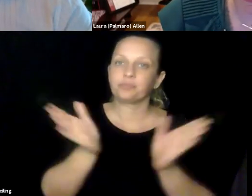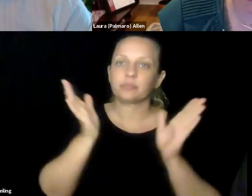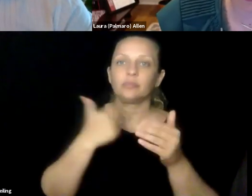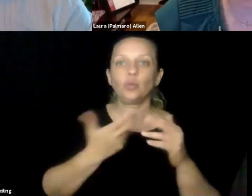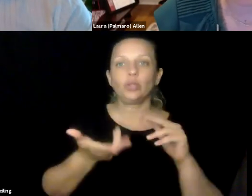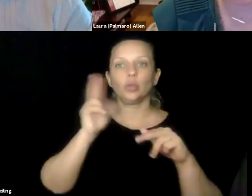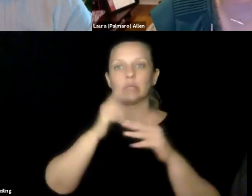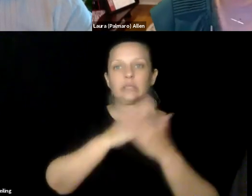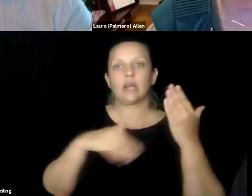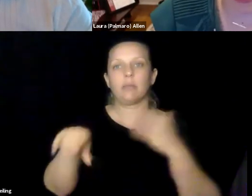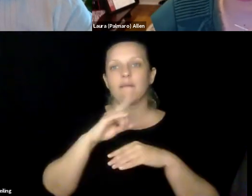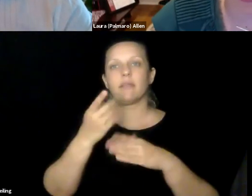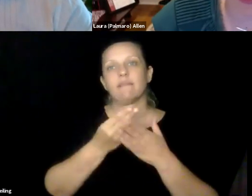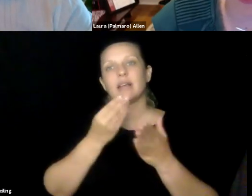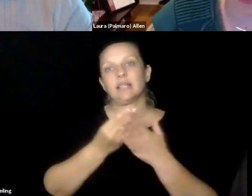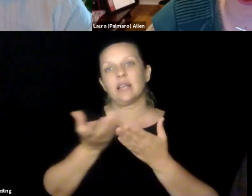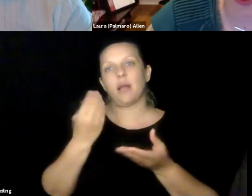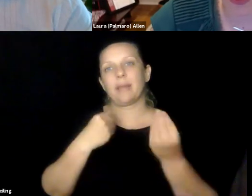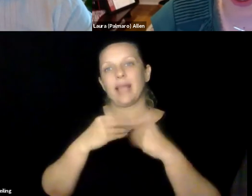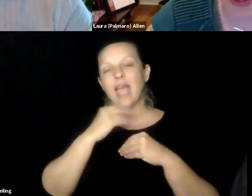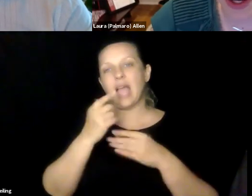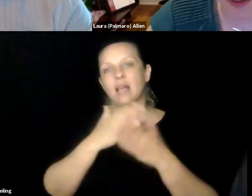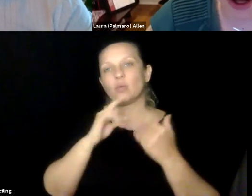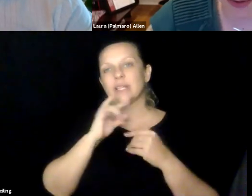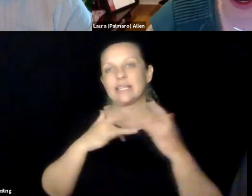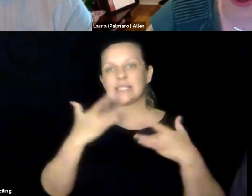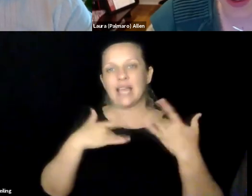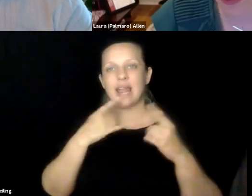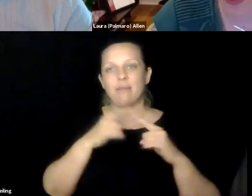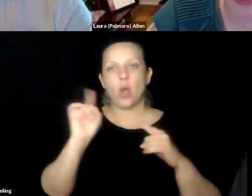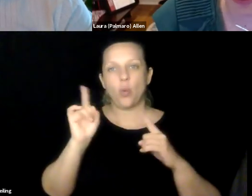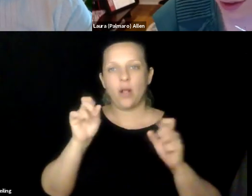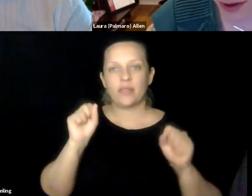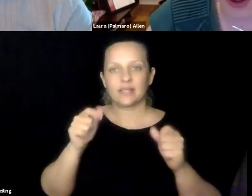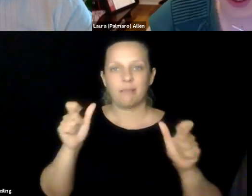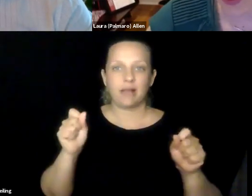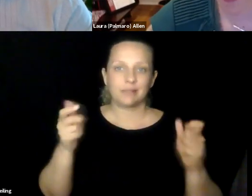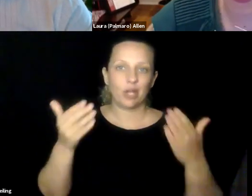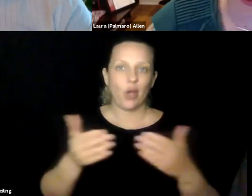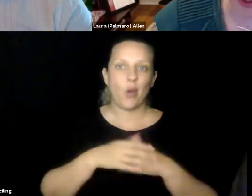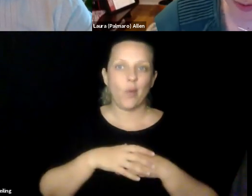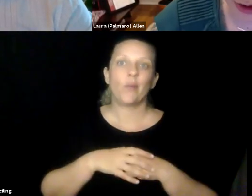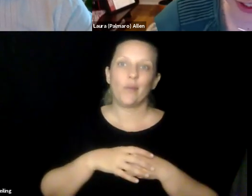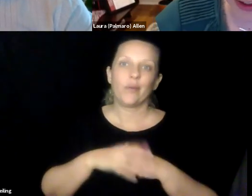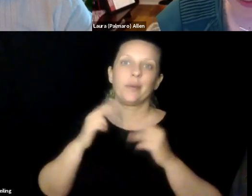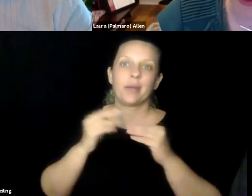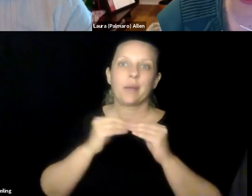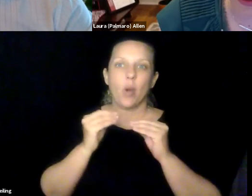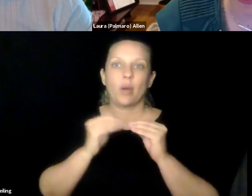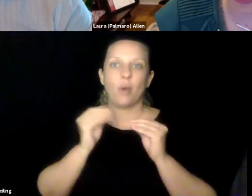accelerating the pace over the next few years, and we've got a lot of momentum, we're going to be increasing some of the funding coming in, and